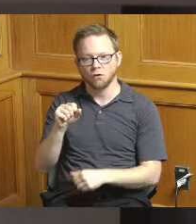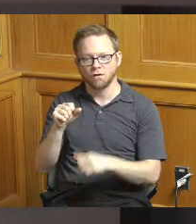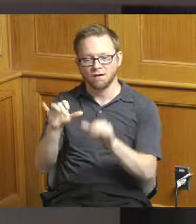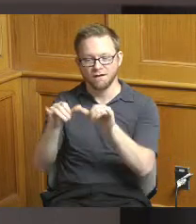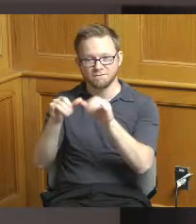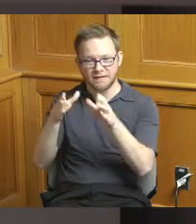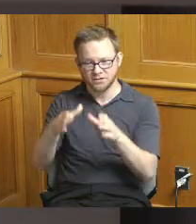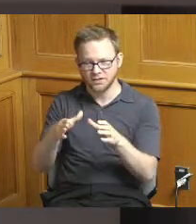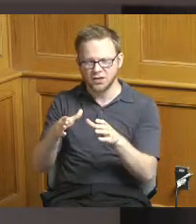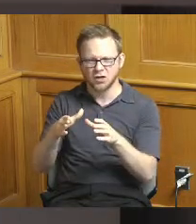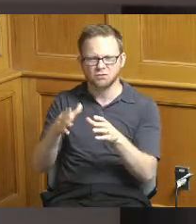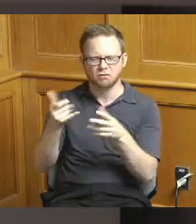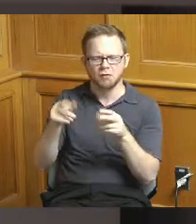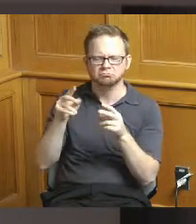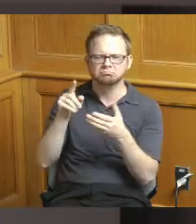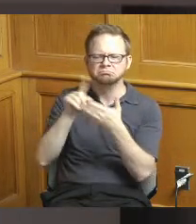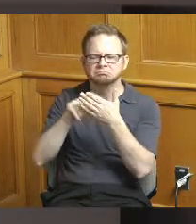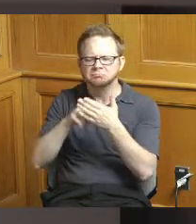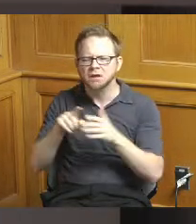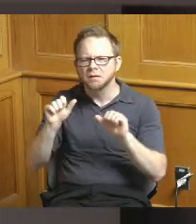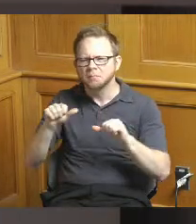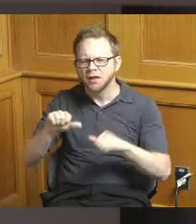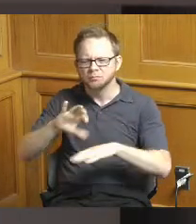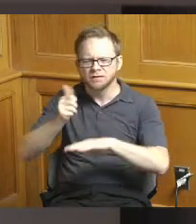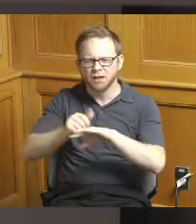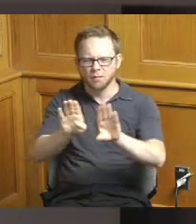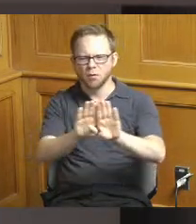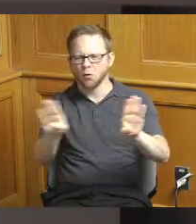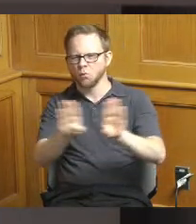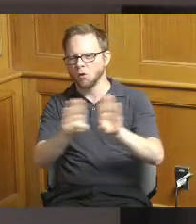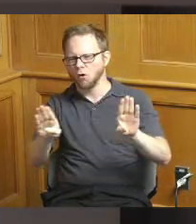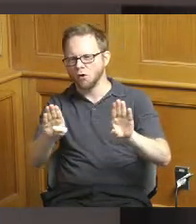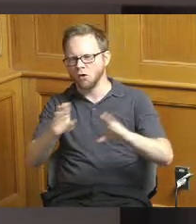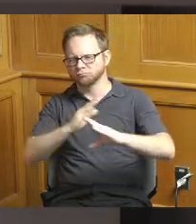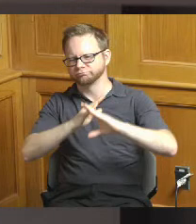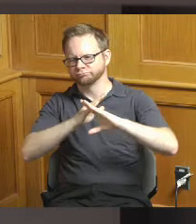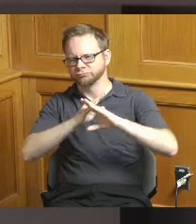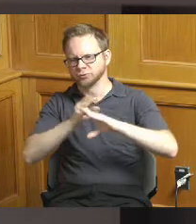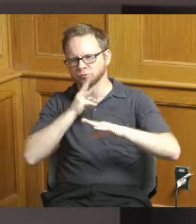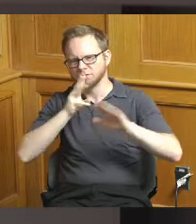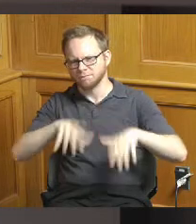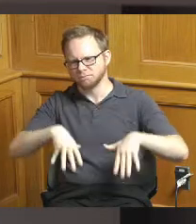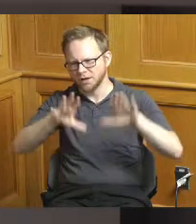center on this site that would be kind of in a more distant phase two and not constructed unless